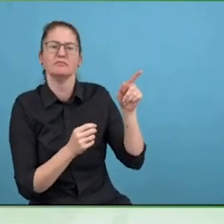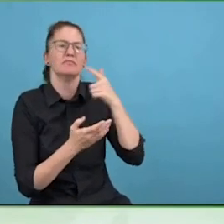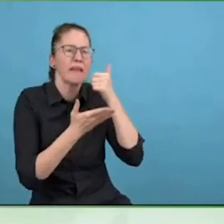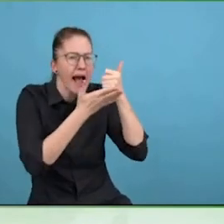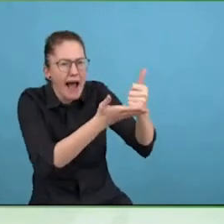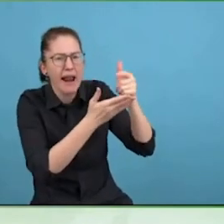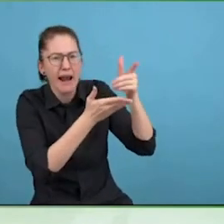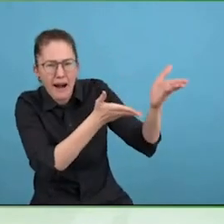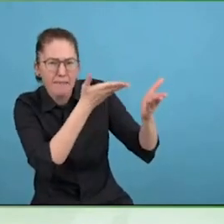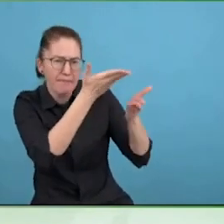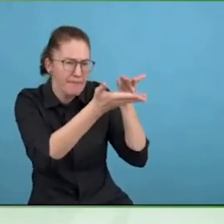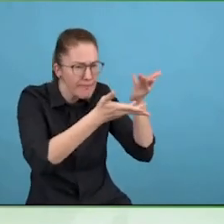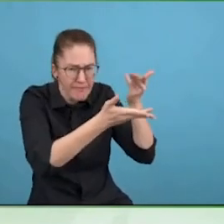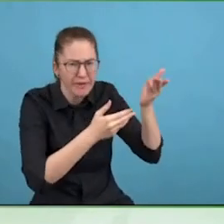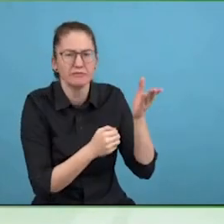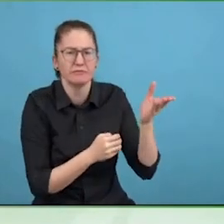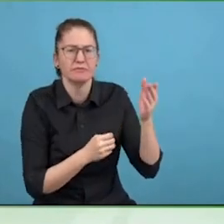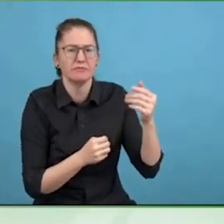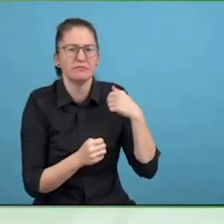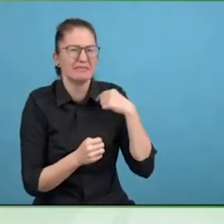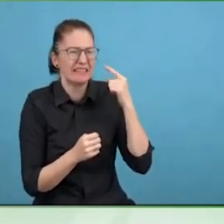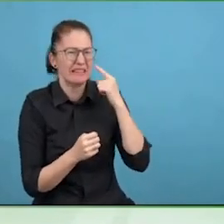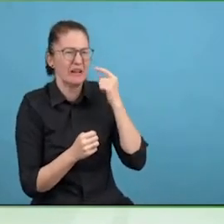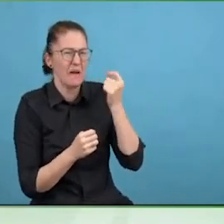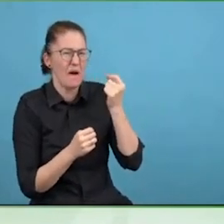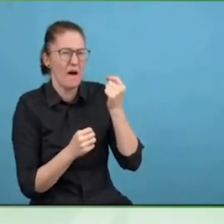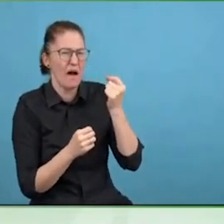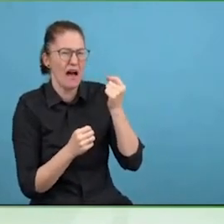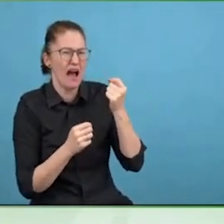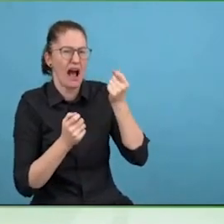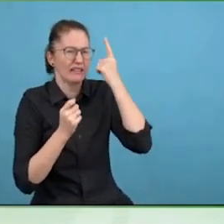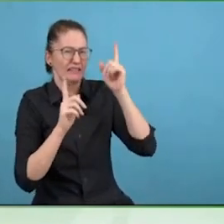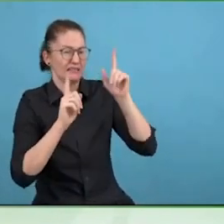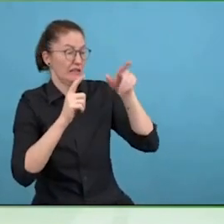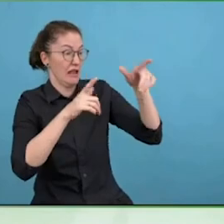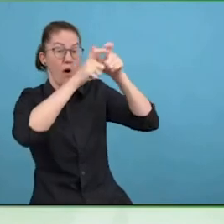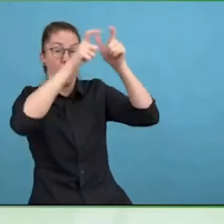And expect that progress won't be fast, but it can be actionable.